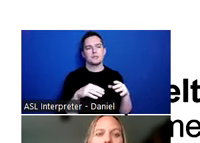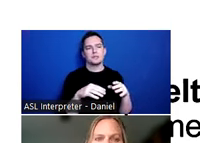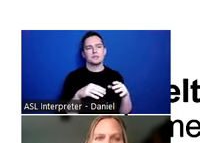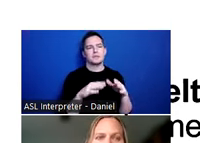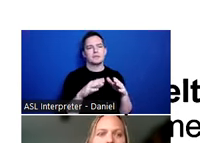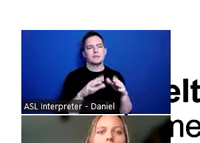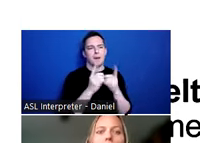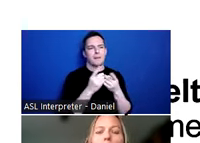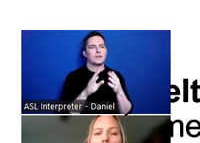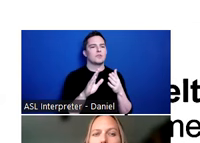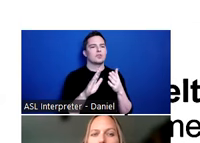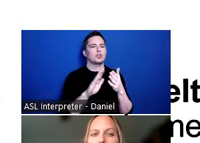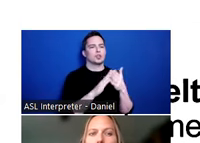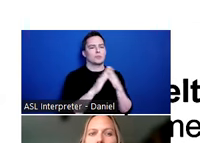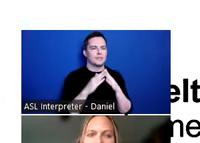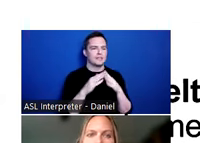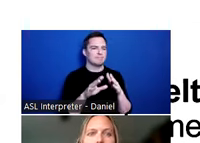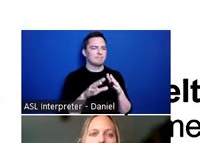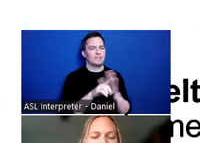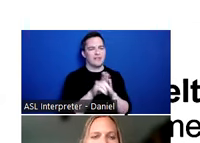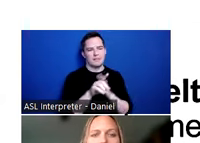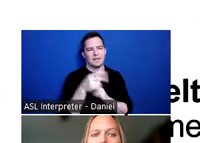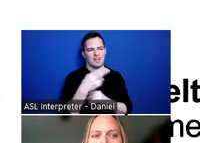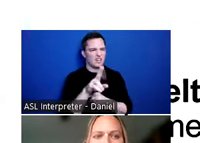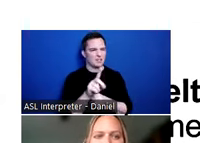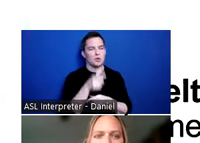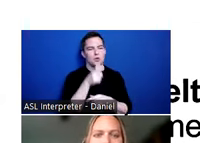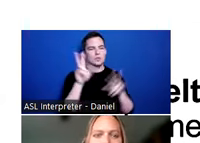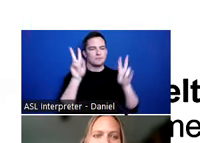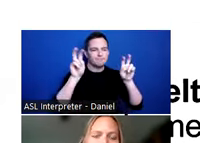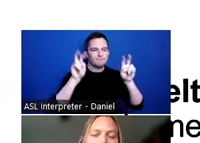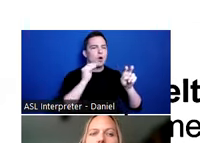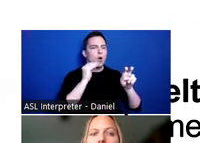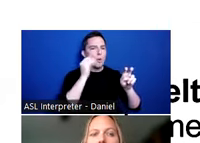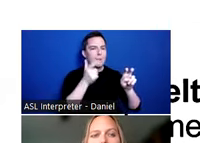or HUD, around who is considered homelessness by their definition and standards. And that’s